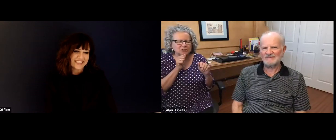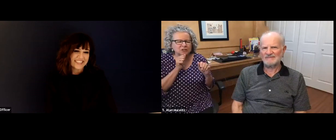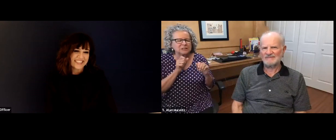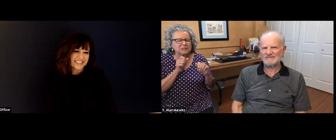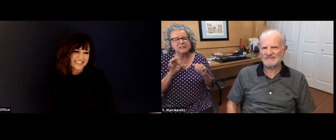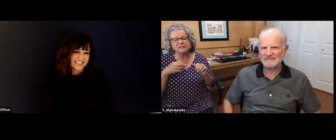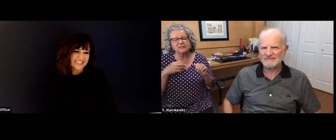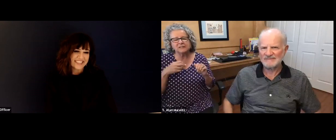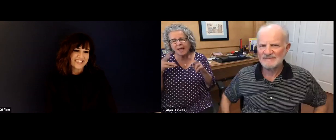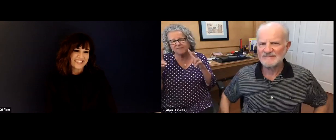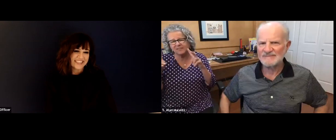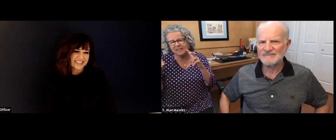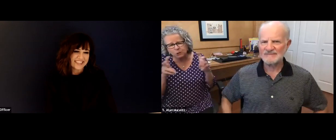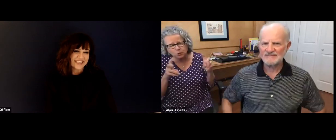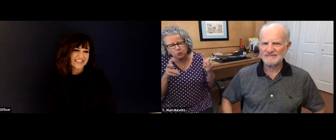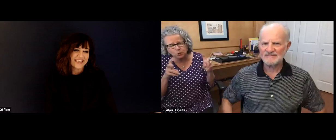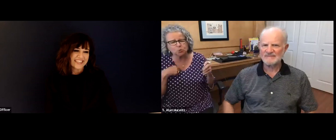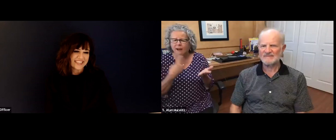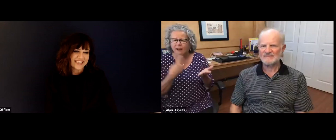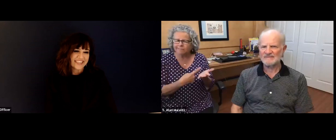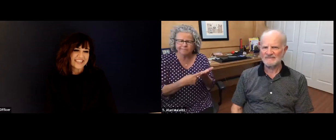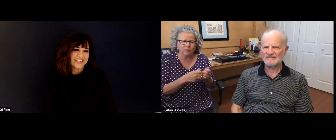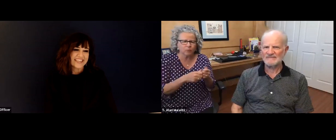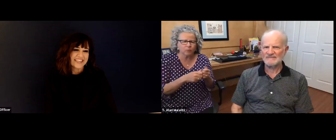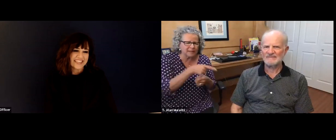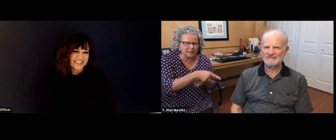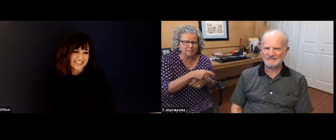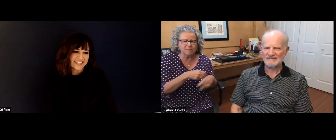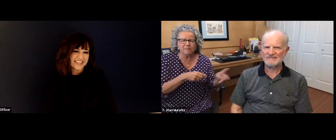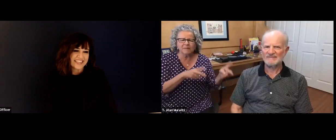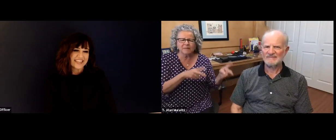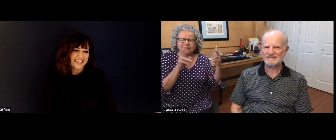and take. It's sharing, being very open with each other.